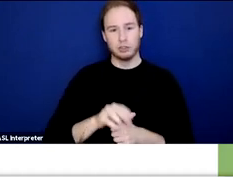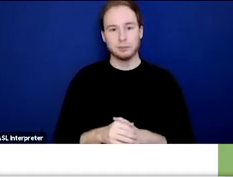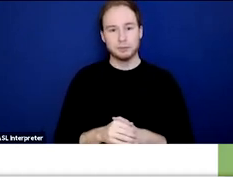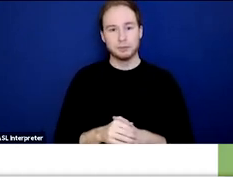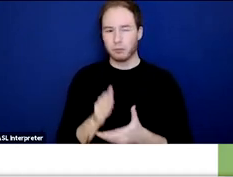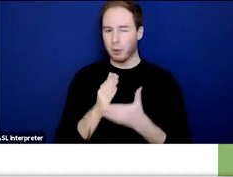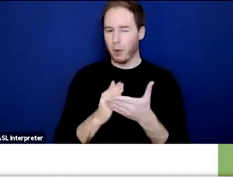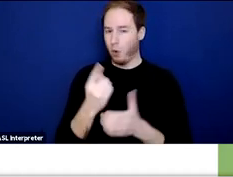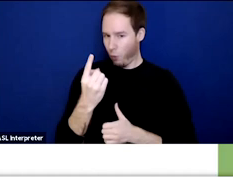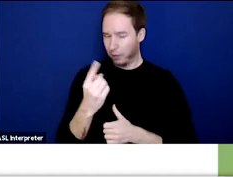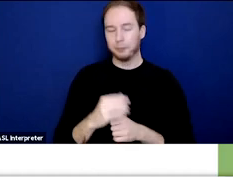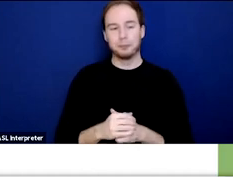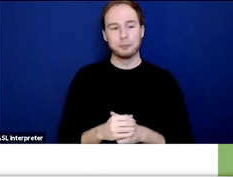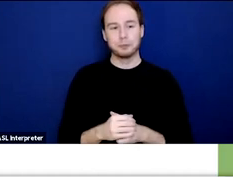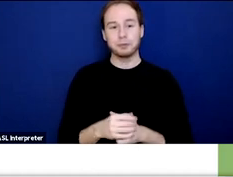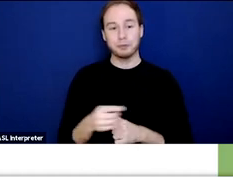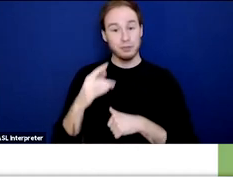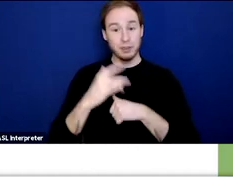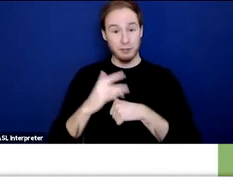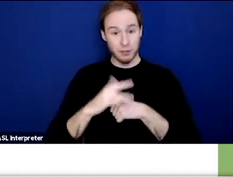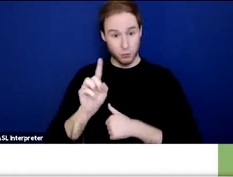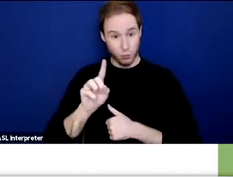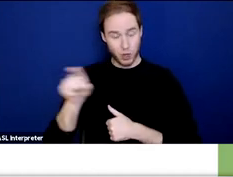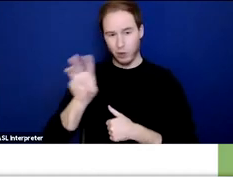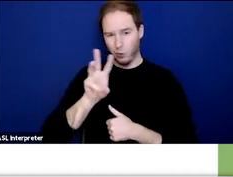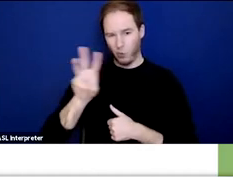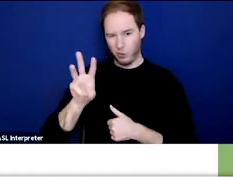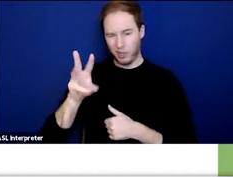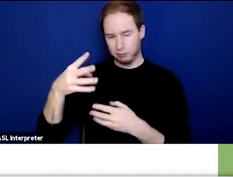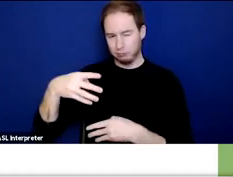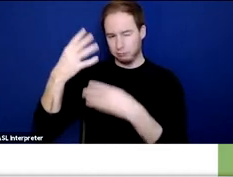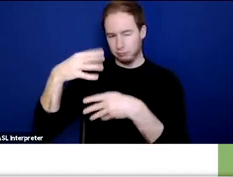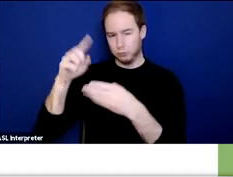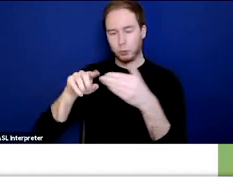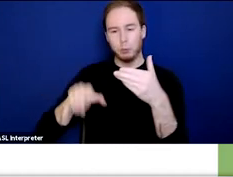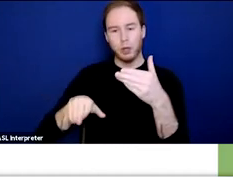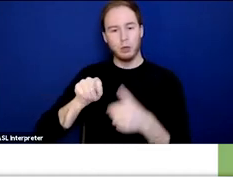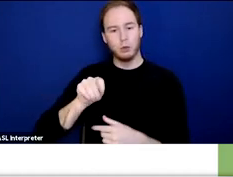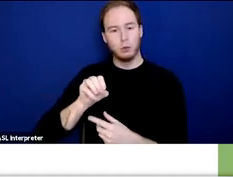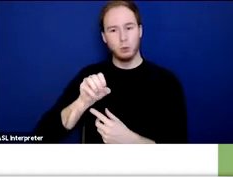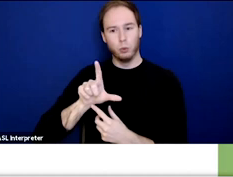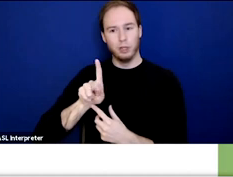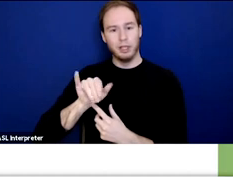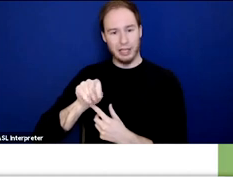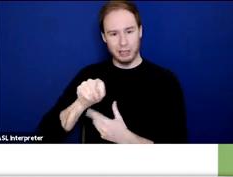that is available now on our website. Scroll down to the toolkit section, and that'll be right there for you.